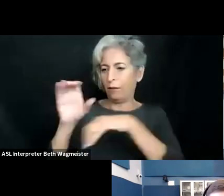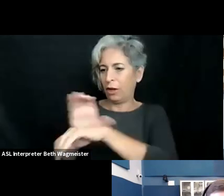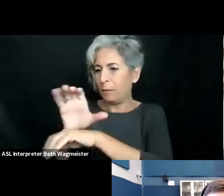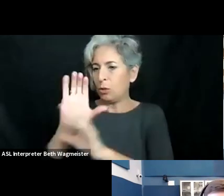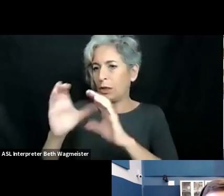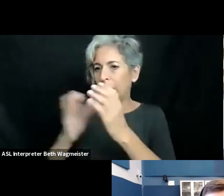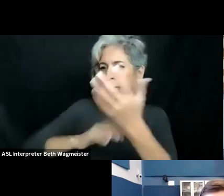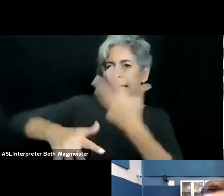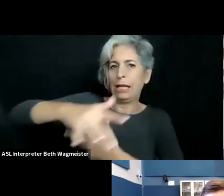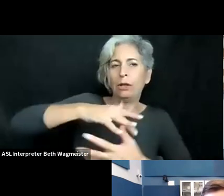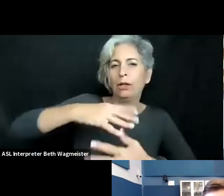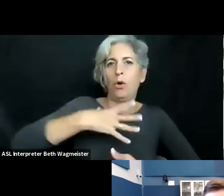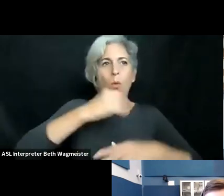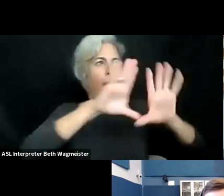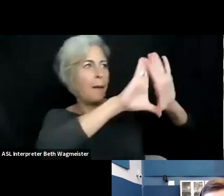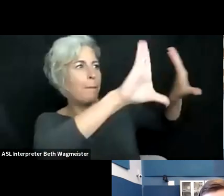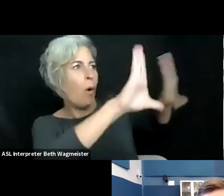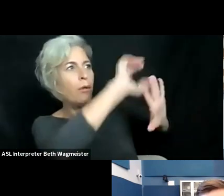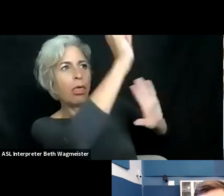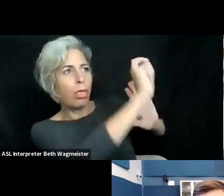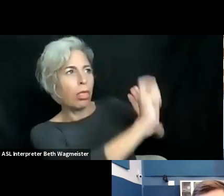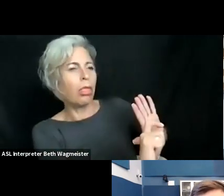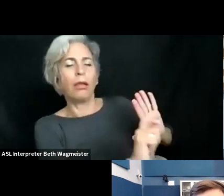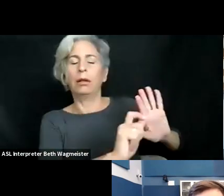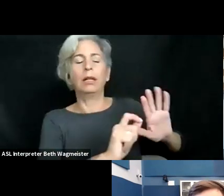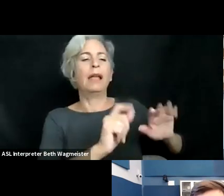digitalization. Once we were among the first to